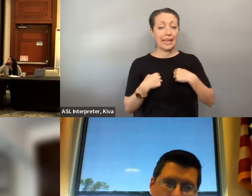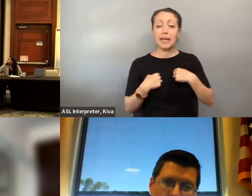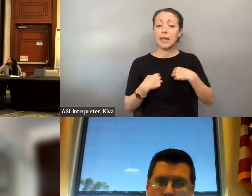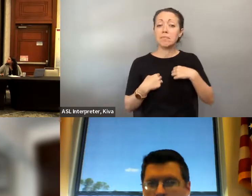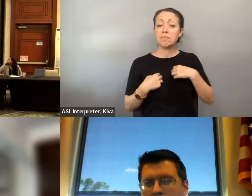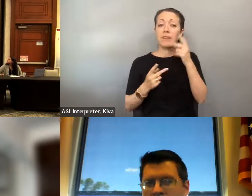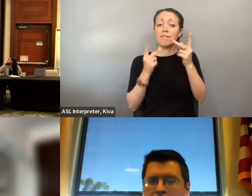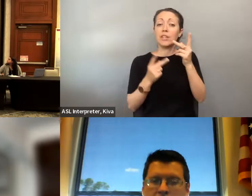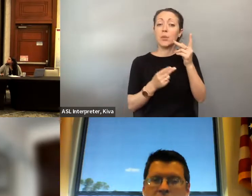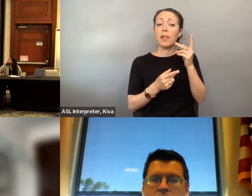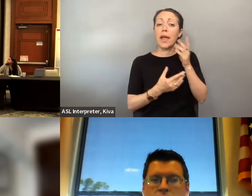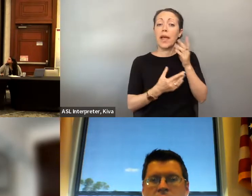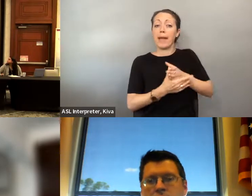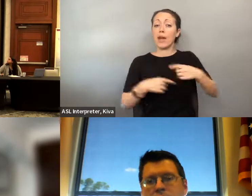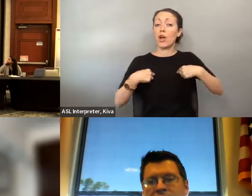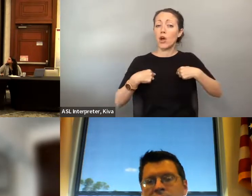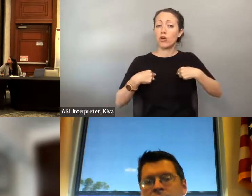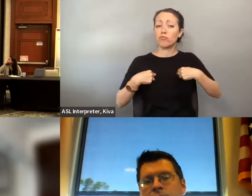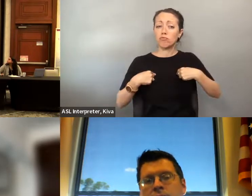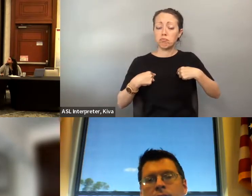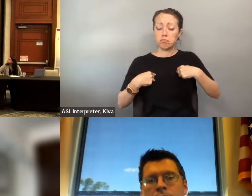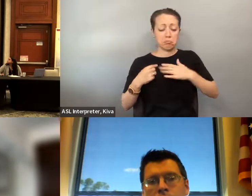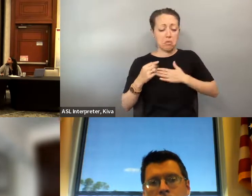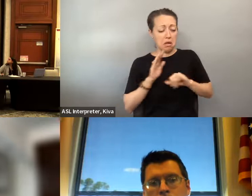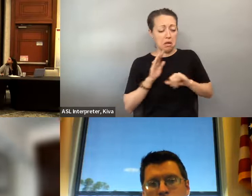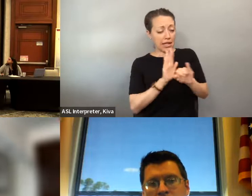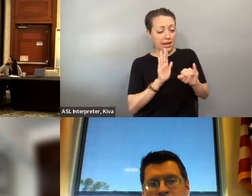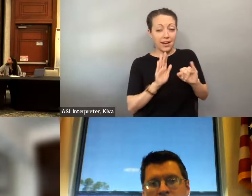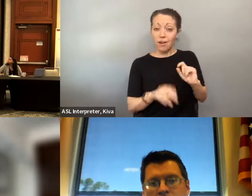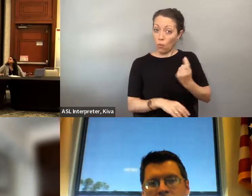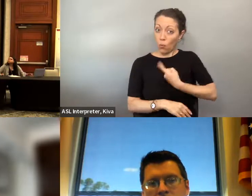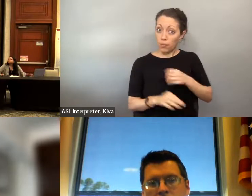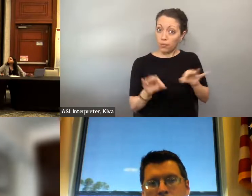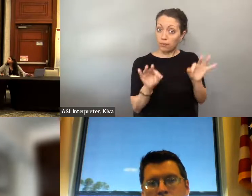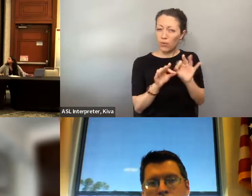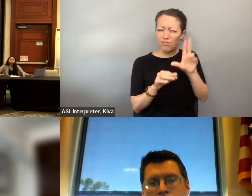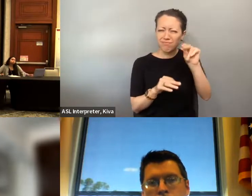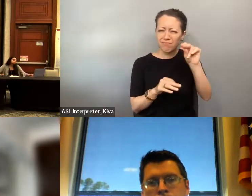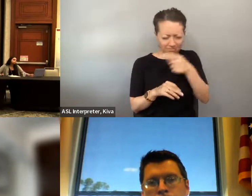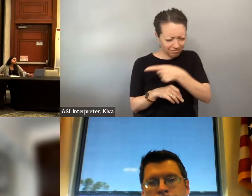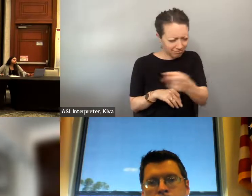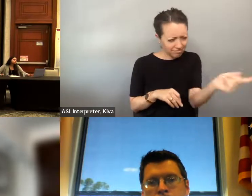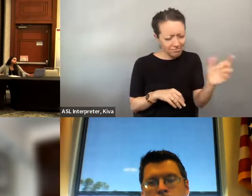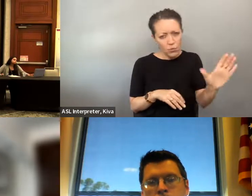development of those service plans and ensuring that we have not just representation from, say, someone like me who's